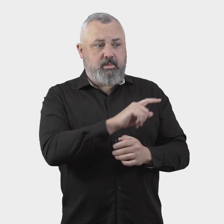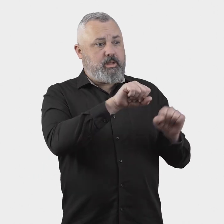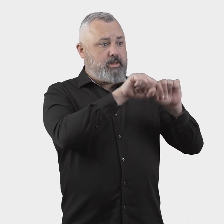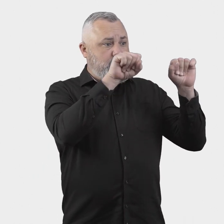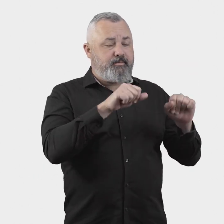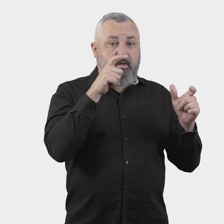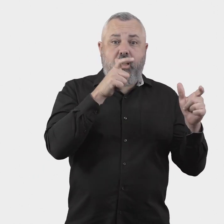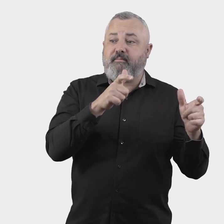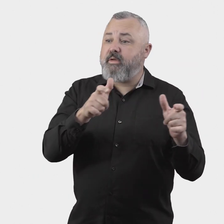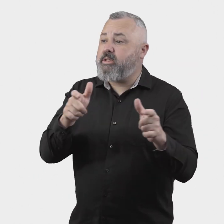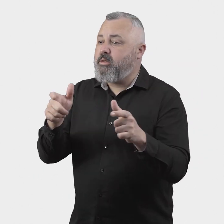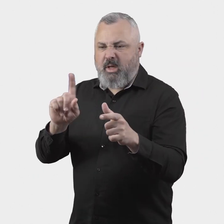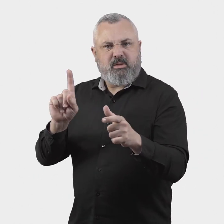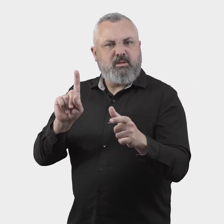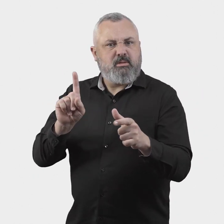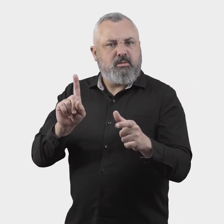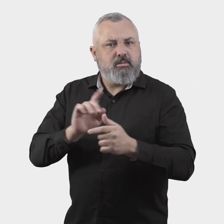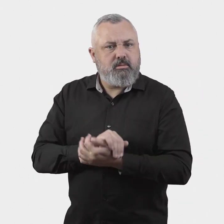governance arrangements